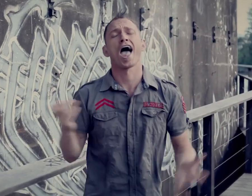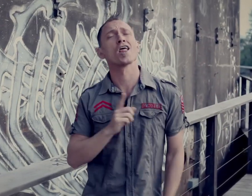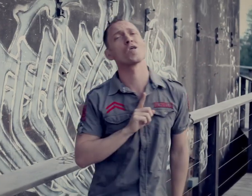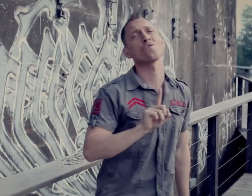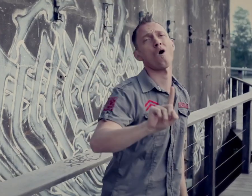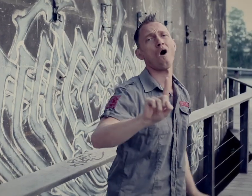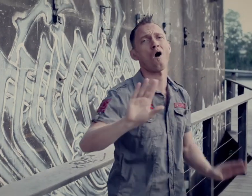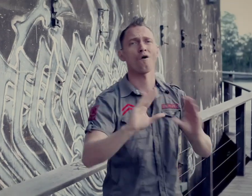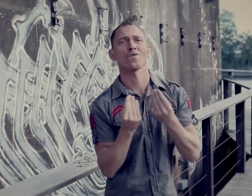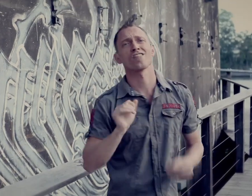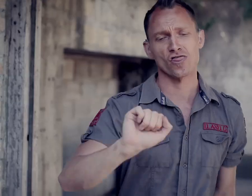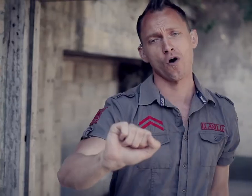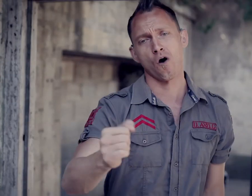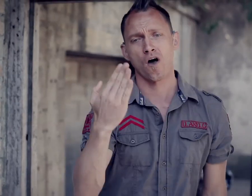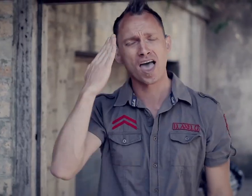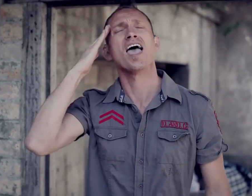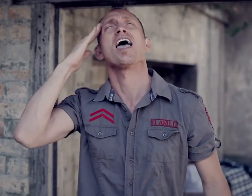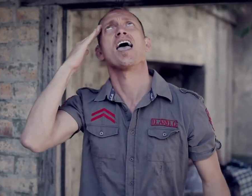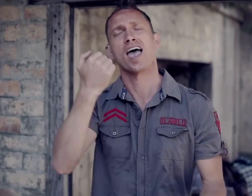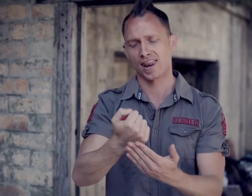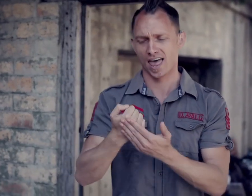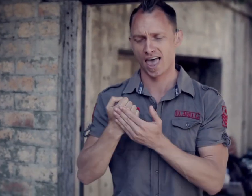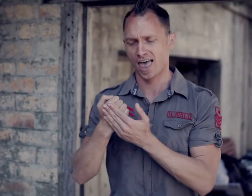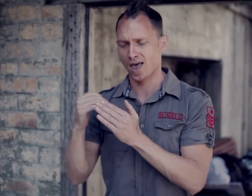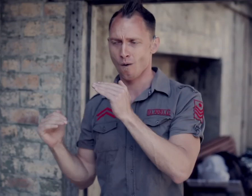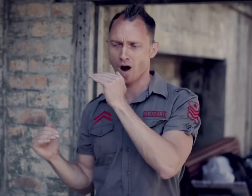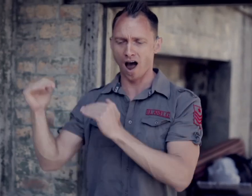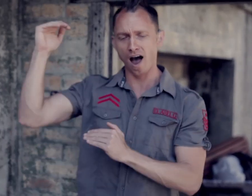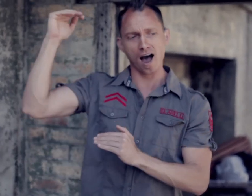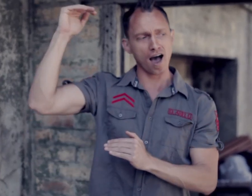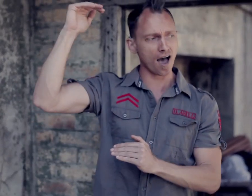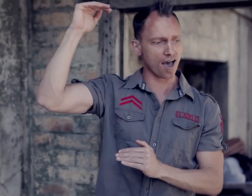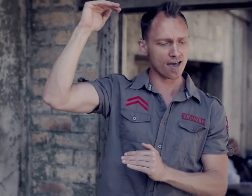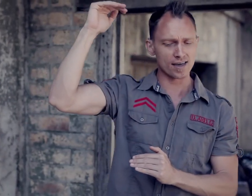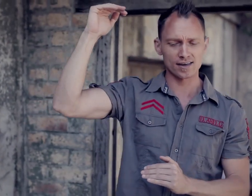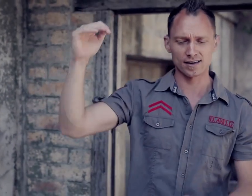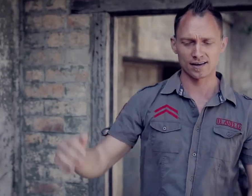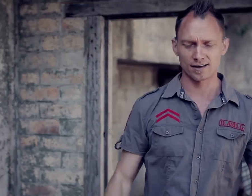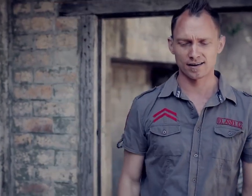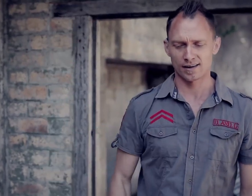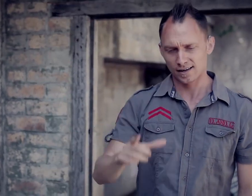How do you walk with your head held high?